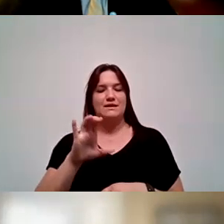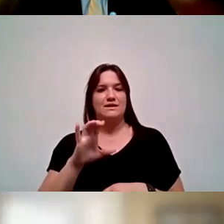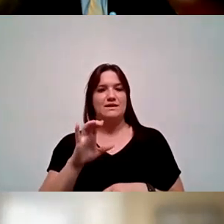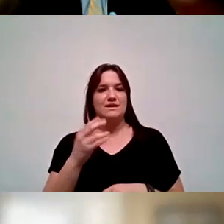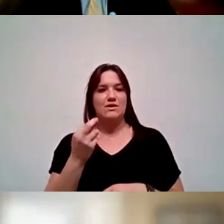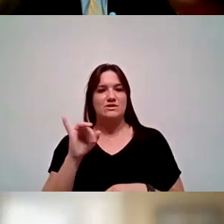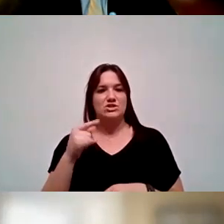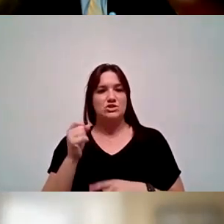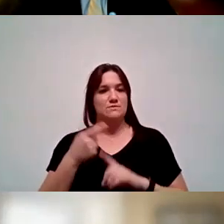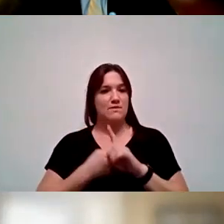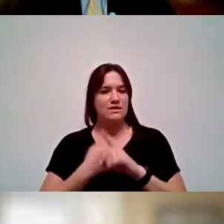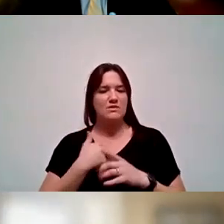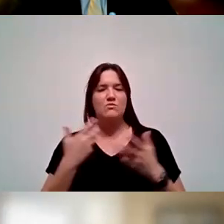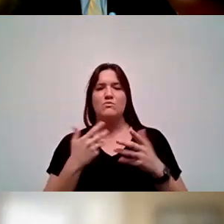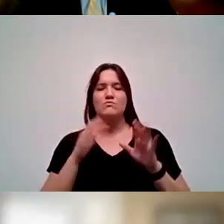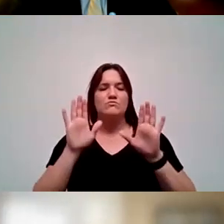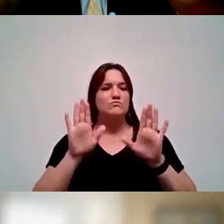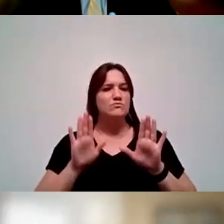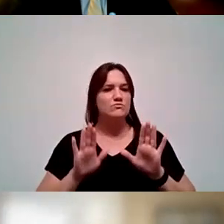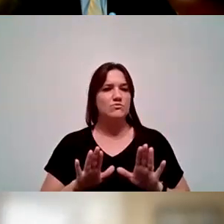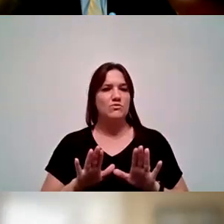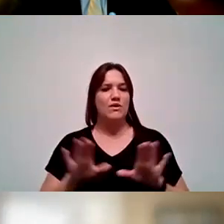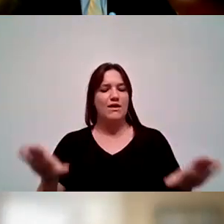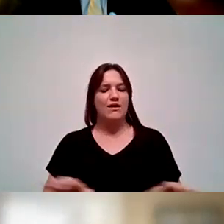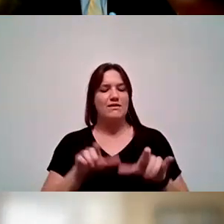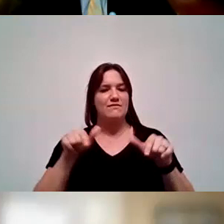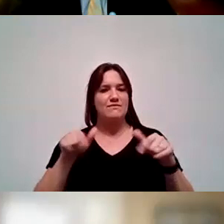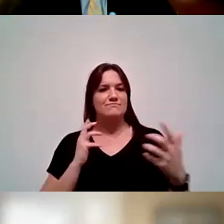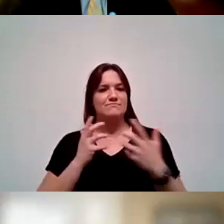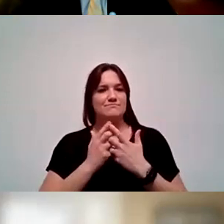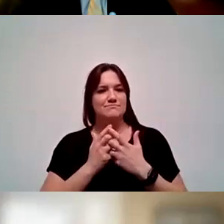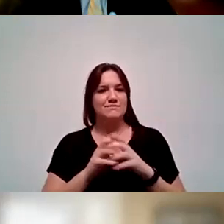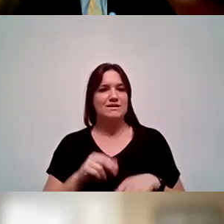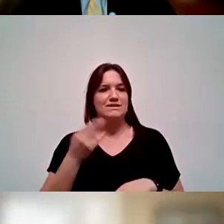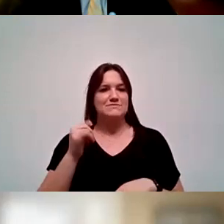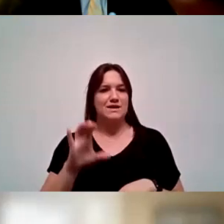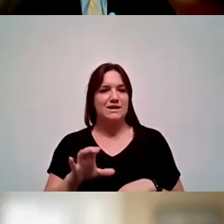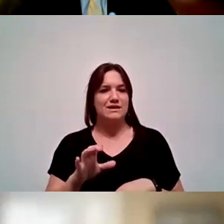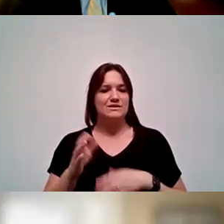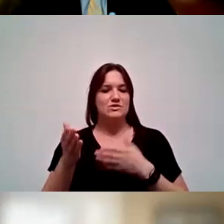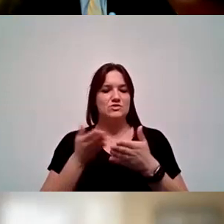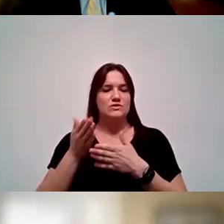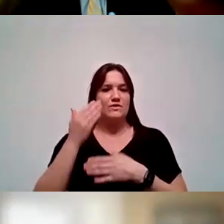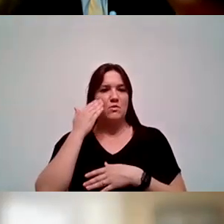And what a fitting activity this is in Hispanic Serving Awareness Week.